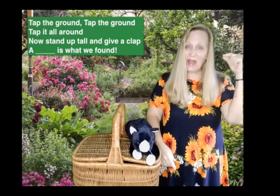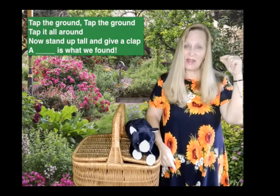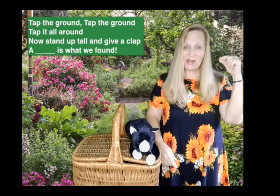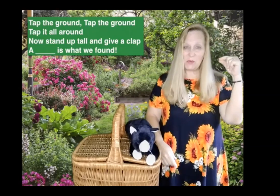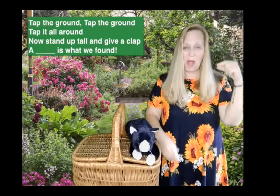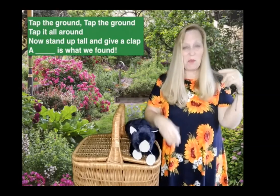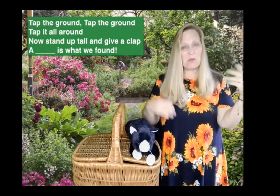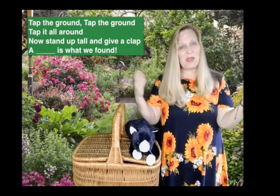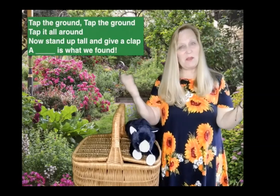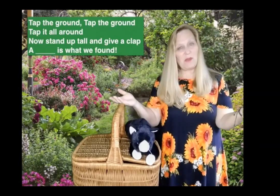what we found.